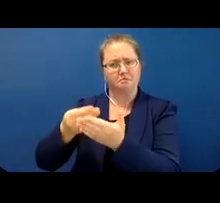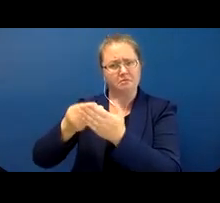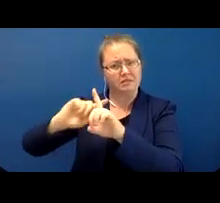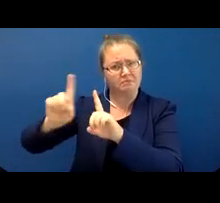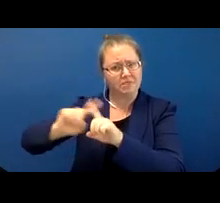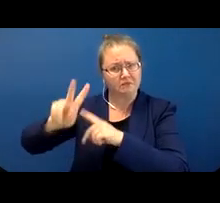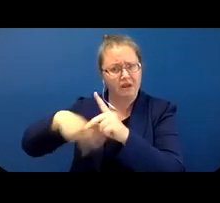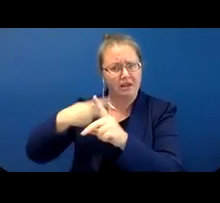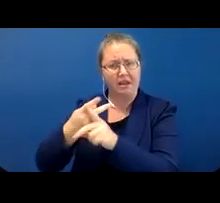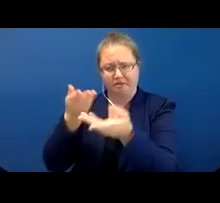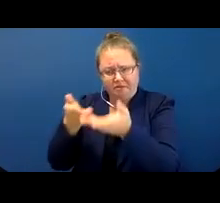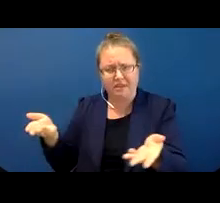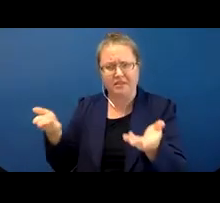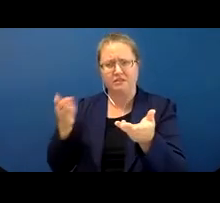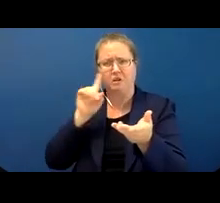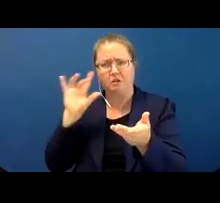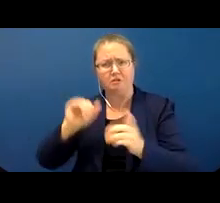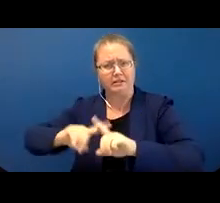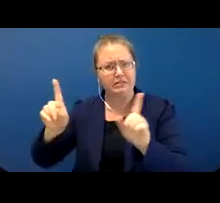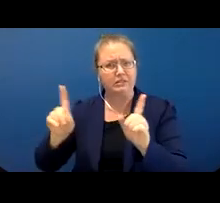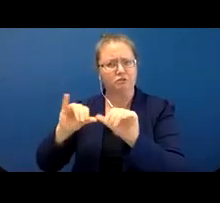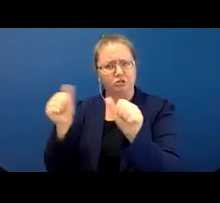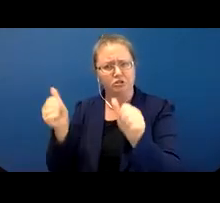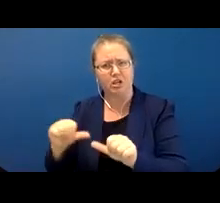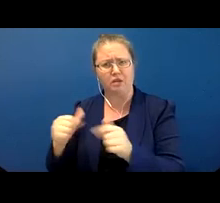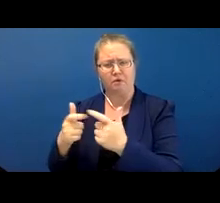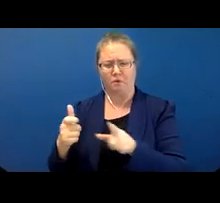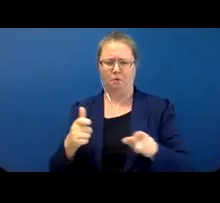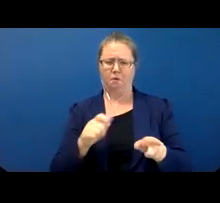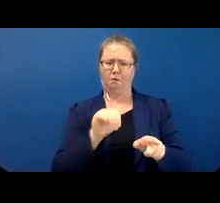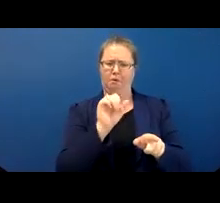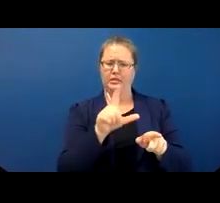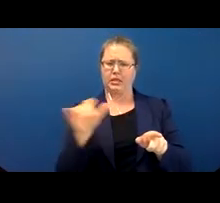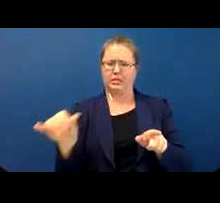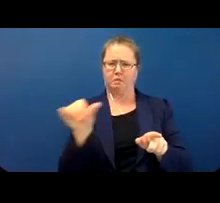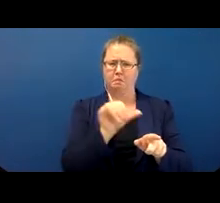are being handled. Well ASL does that too. So here he gives this this same three-way